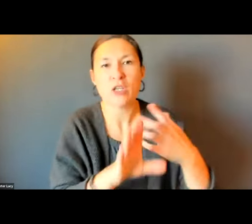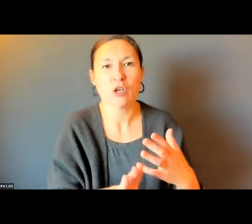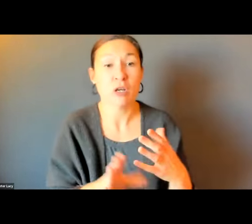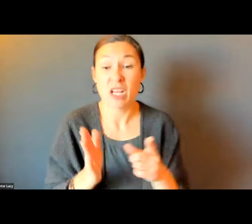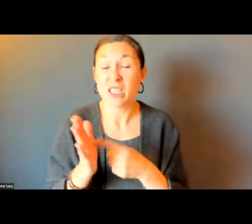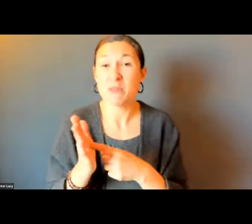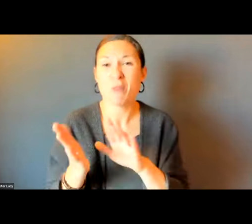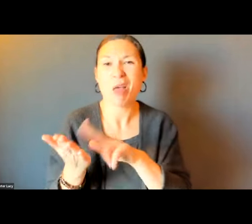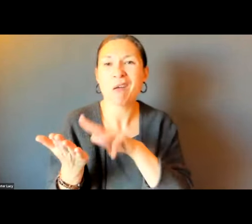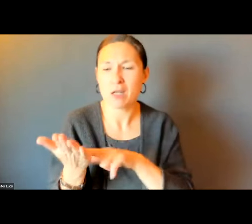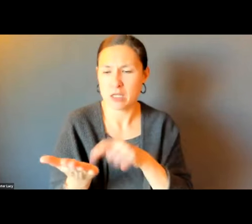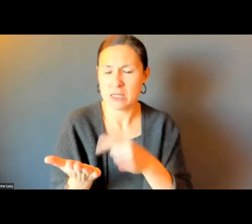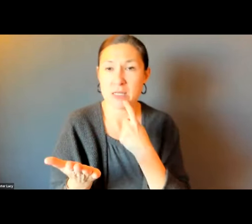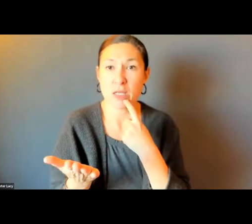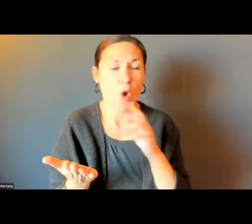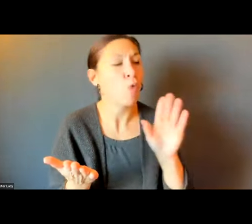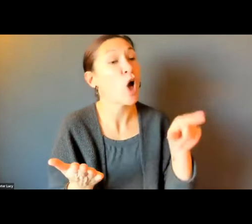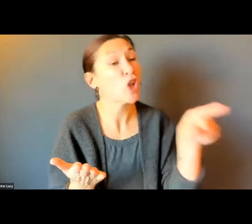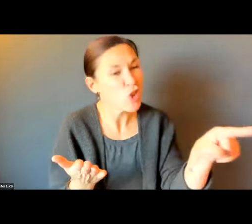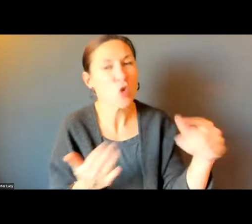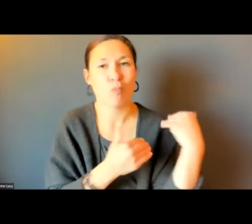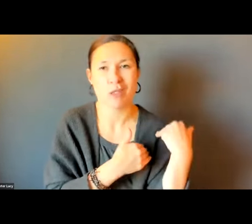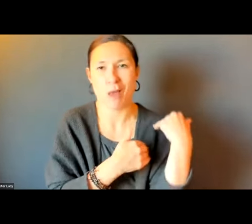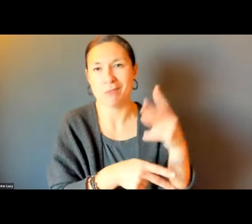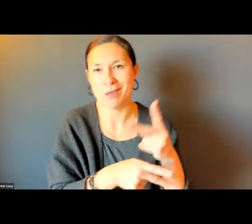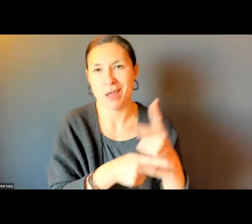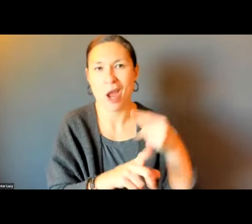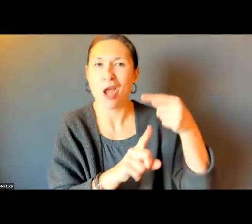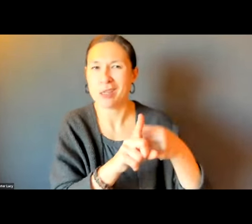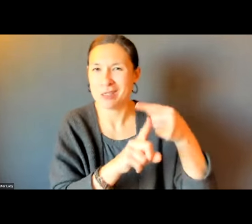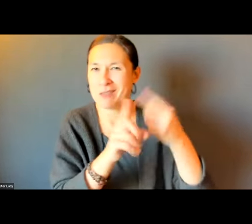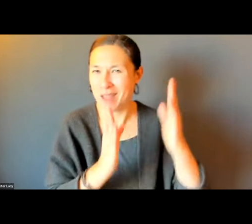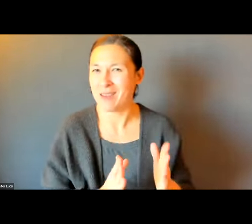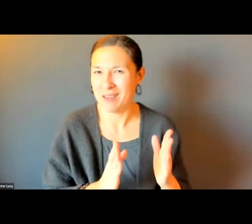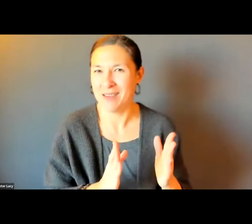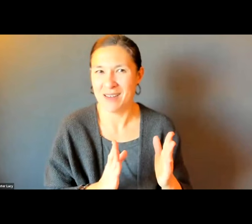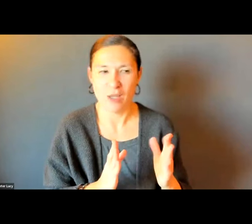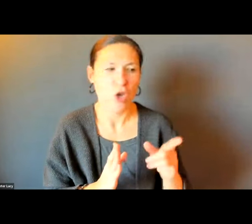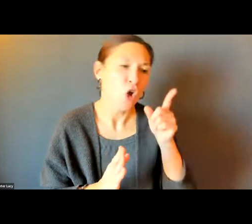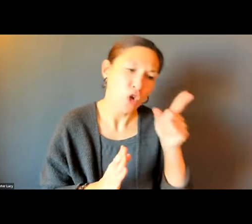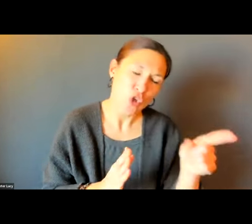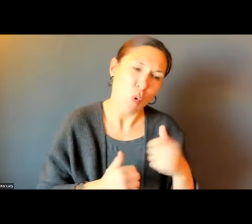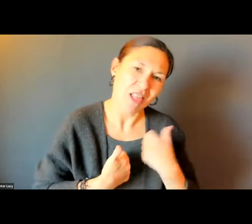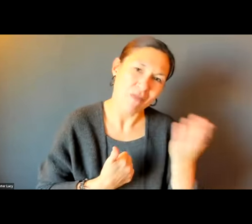SHOVELLING TO THE TENANTS. BASICALLY, WRITING INTO THE LEASE SOMETIMES THAT SAYS, YOU ARE THE TENANT.